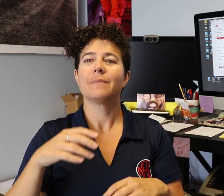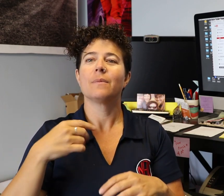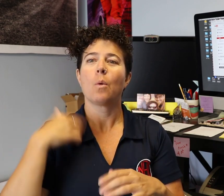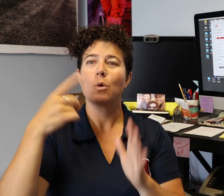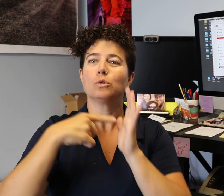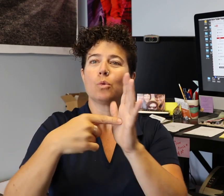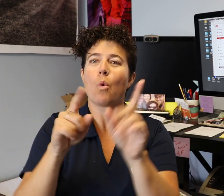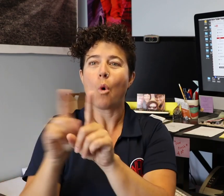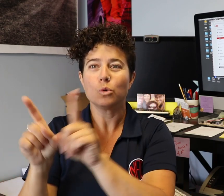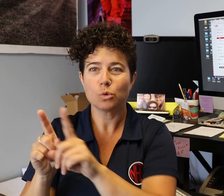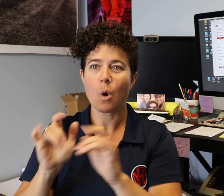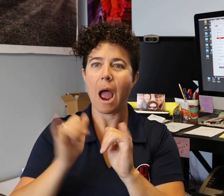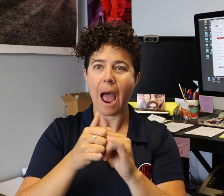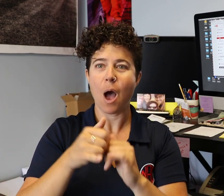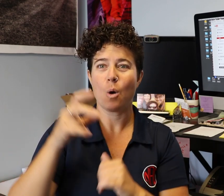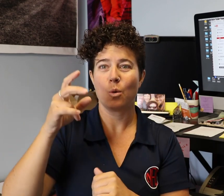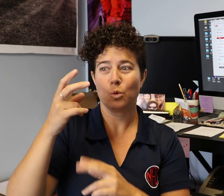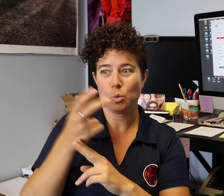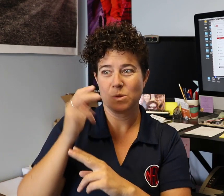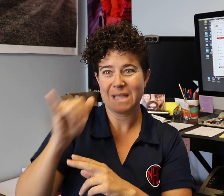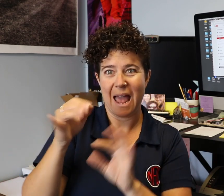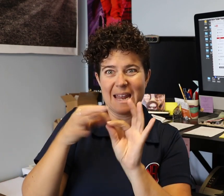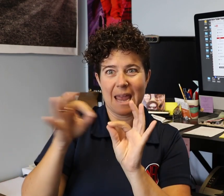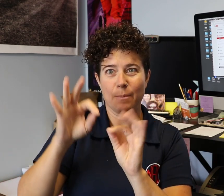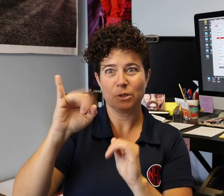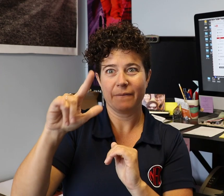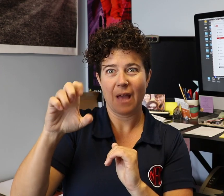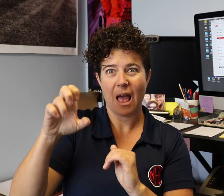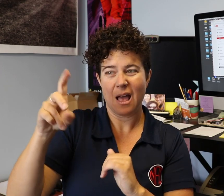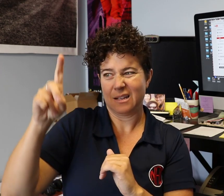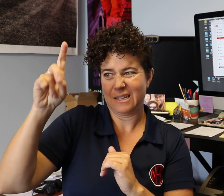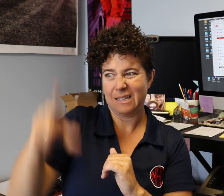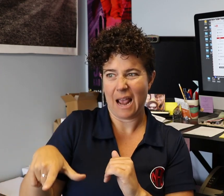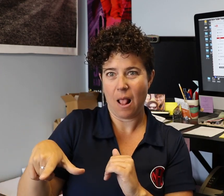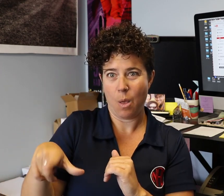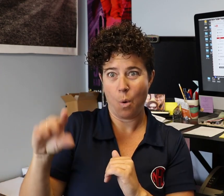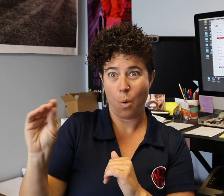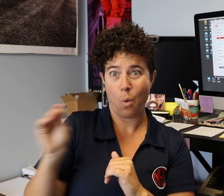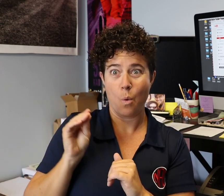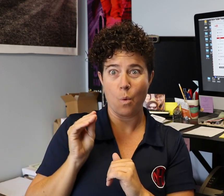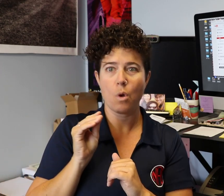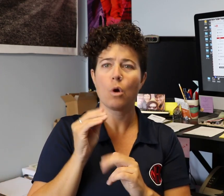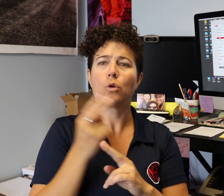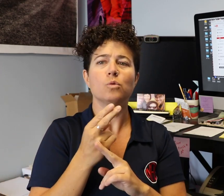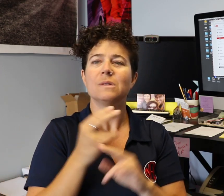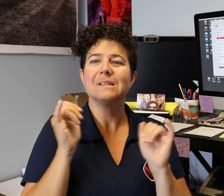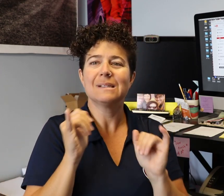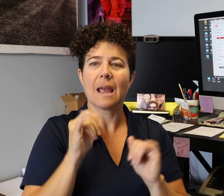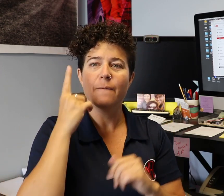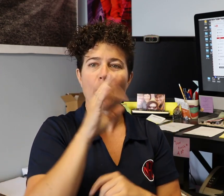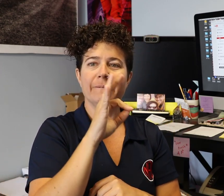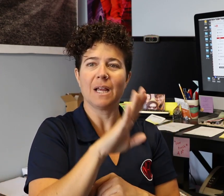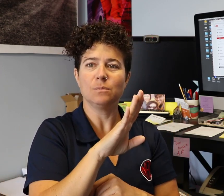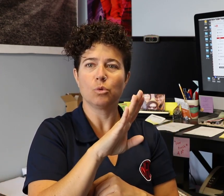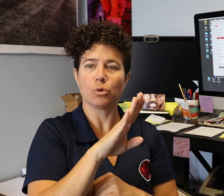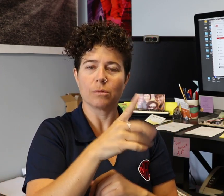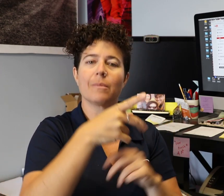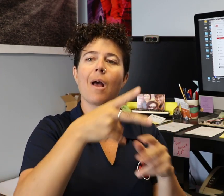I will also show you how to download the caption file from YouTube and use it for Facebook.